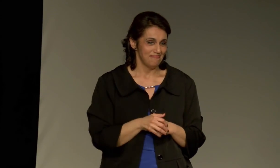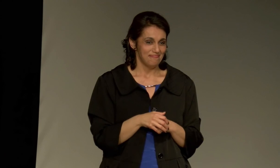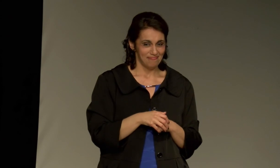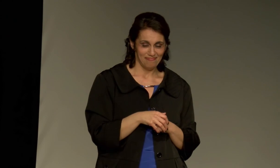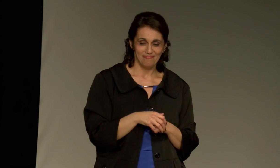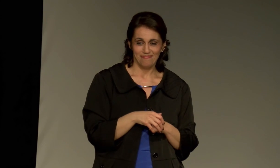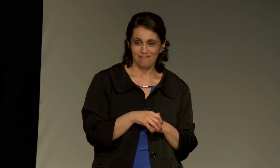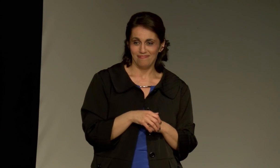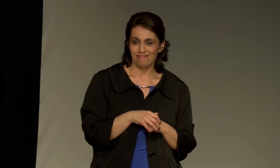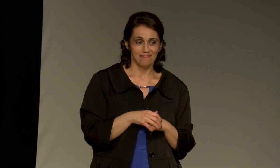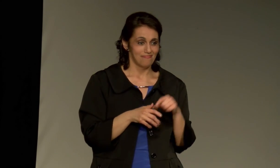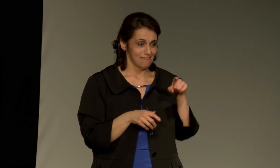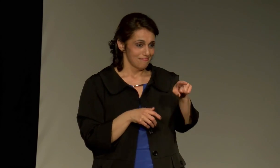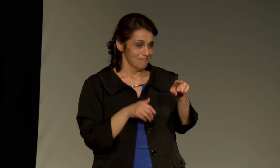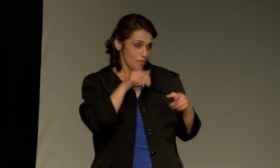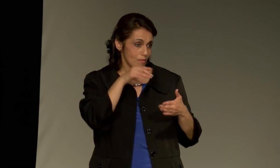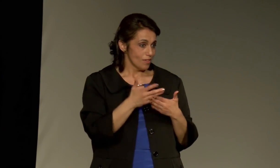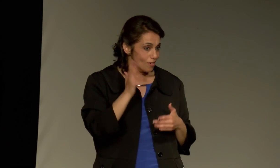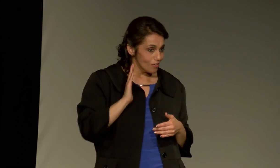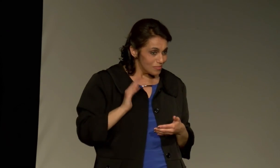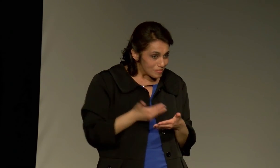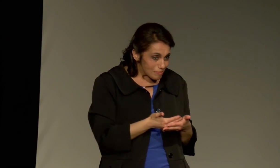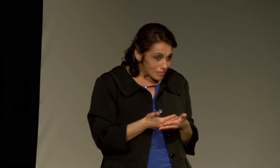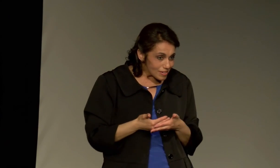I love being a mom.